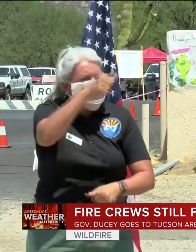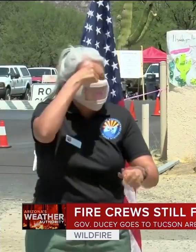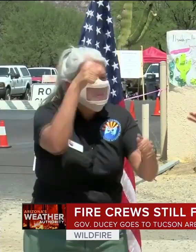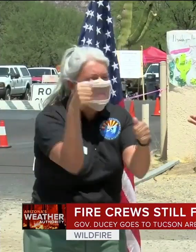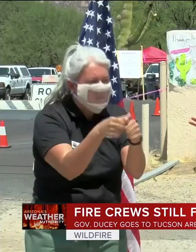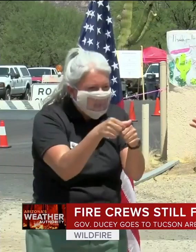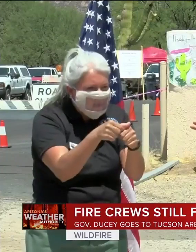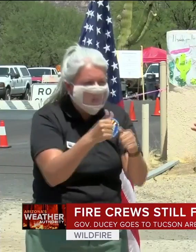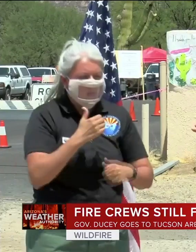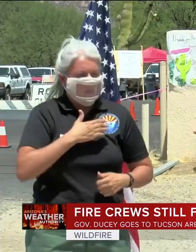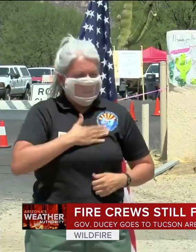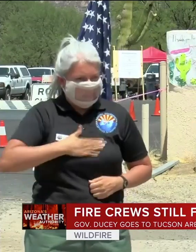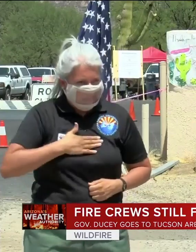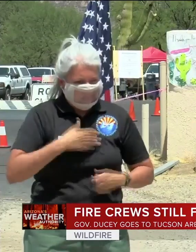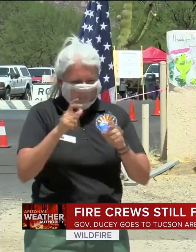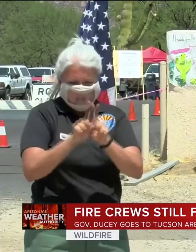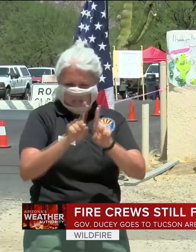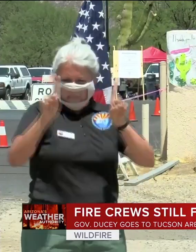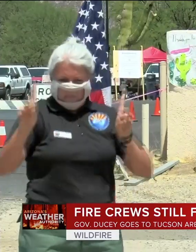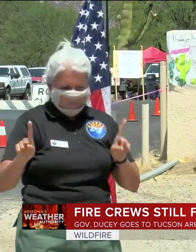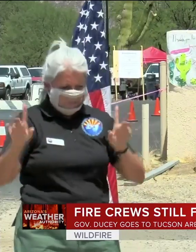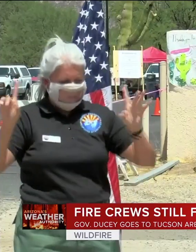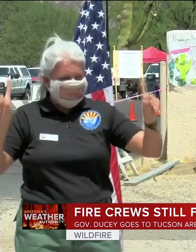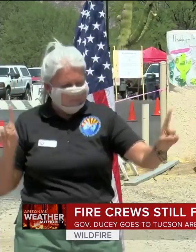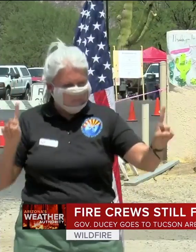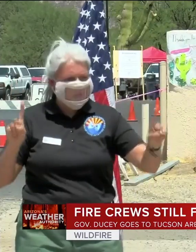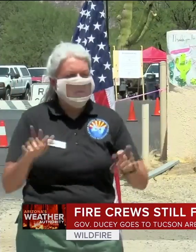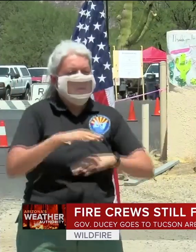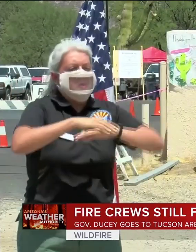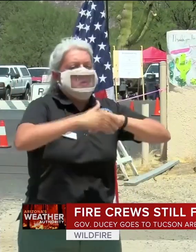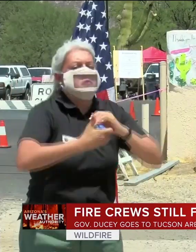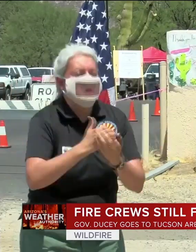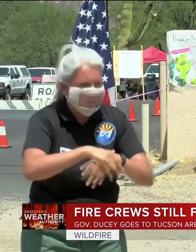PHYSICALLY DISTANCE, WASH YOUR HANDS, WEAR YOUR MASKS.